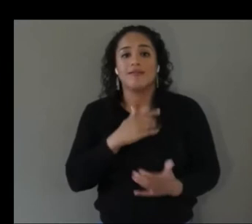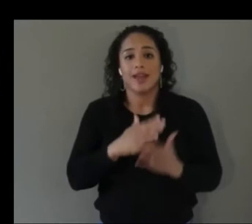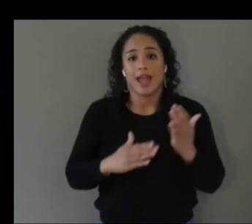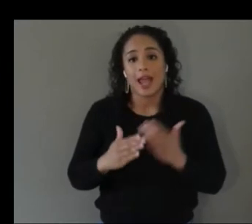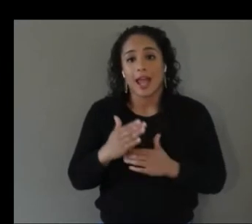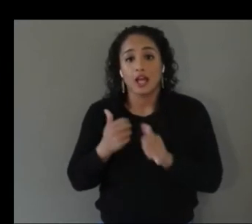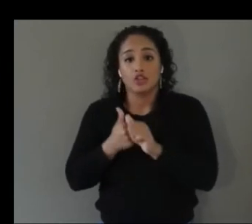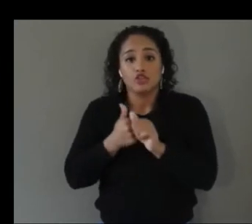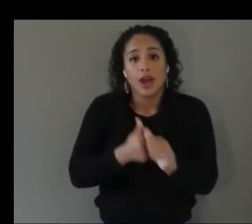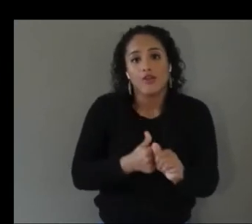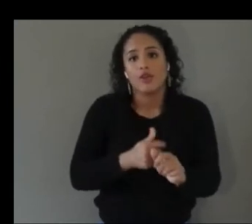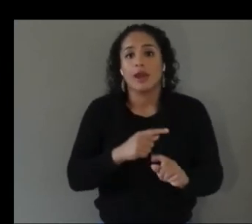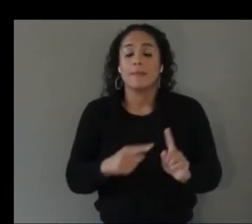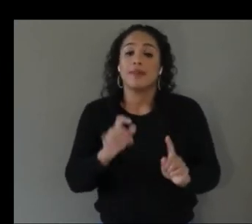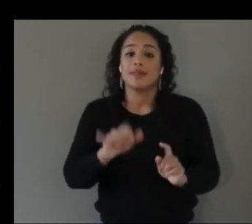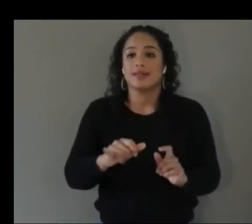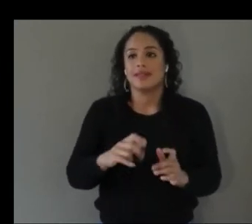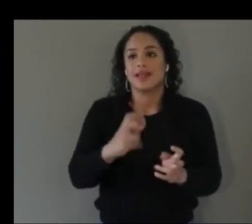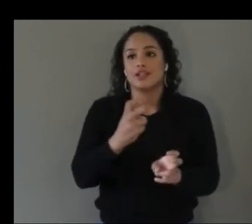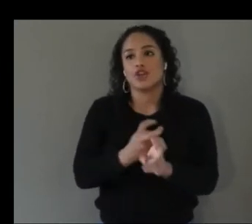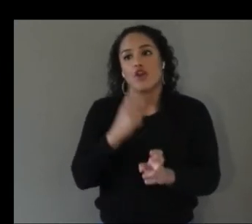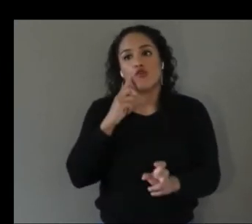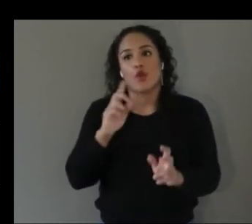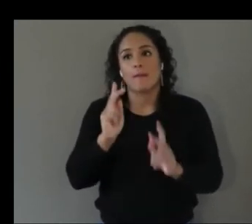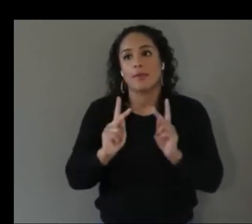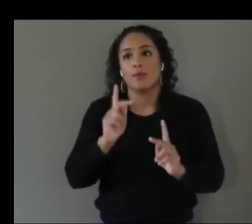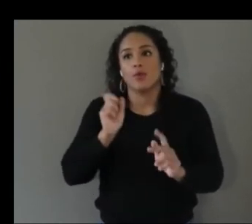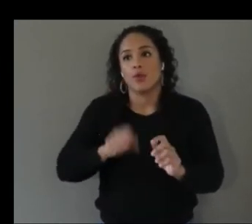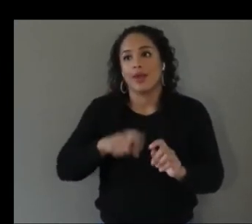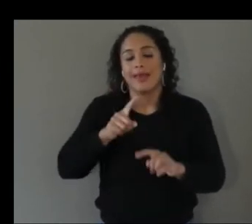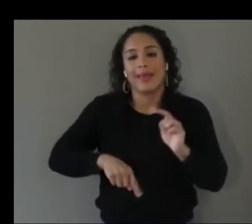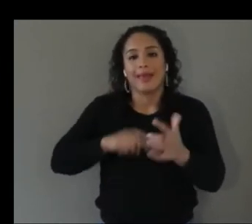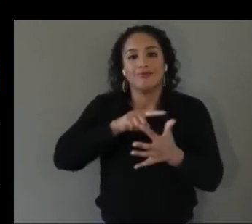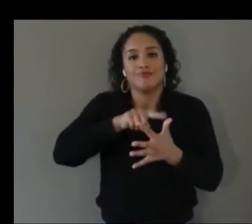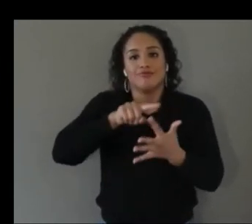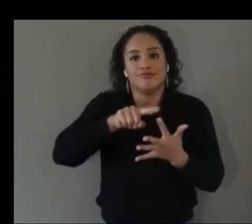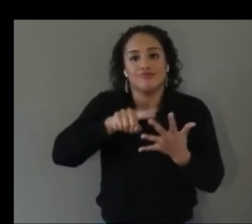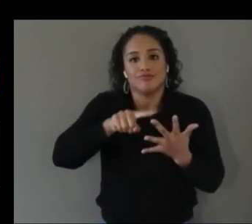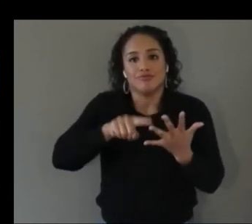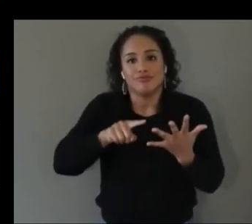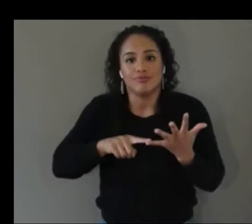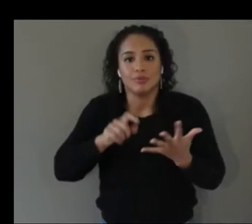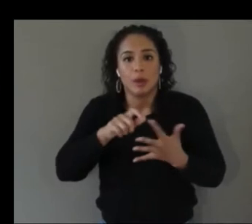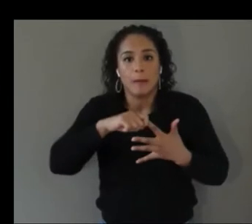their individual fingers and then other people may have challenges holding the controllers pushing